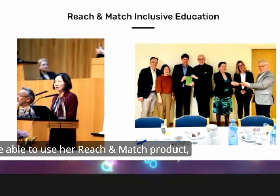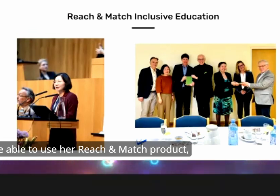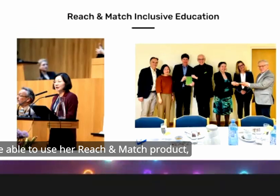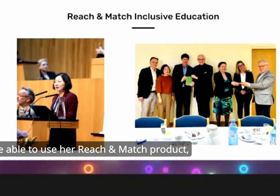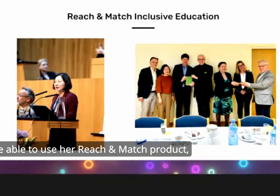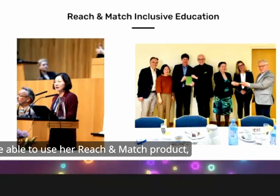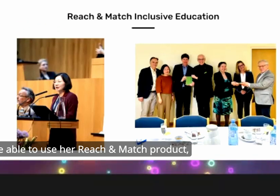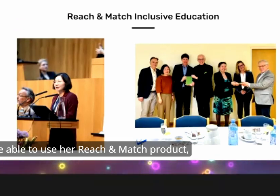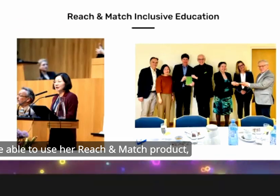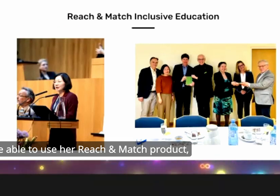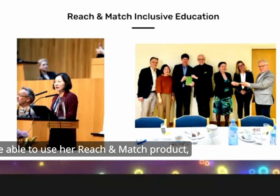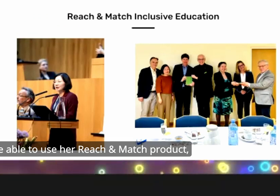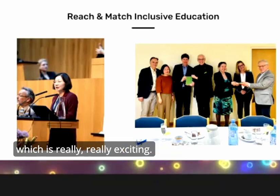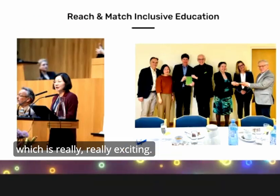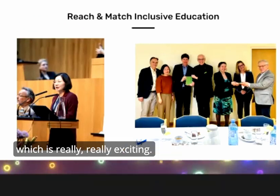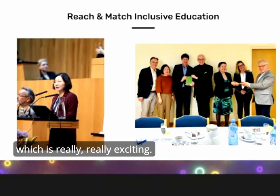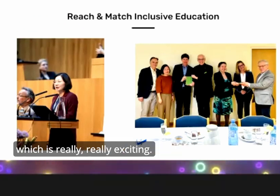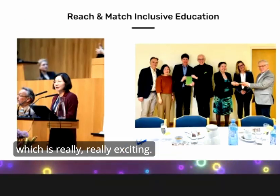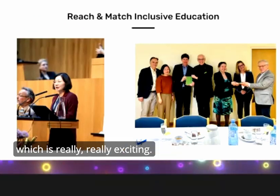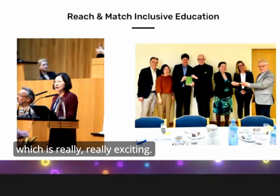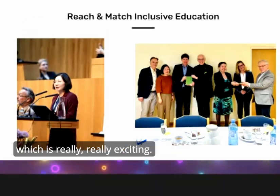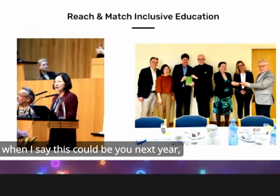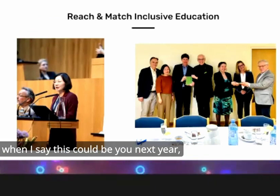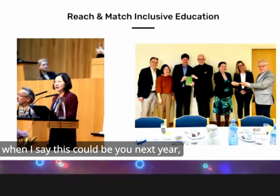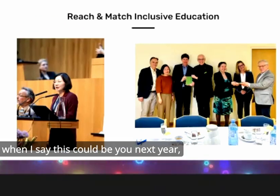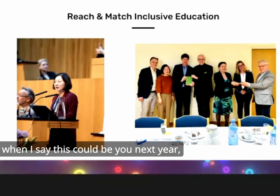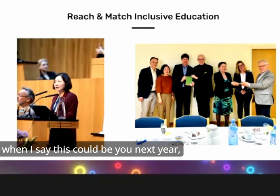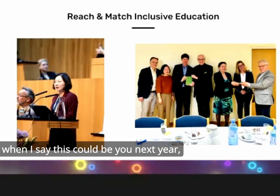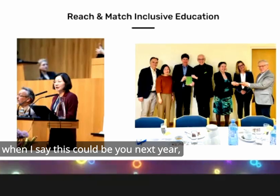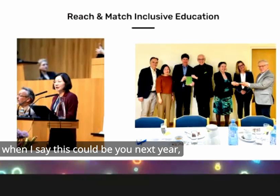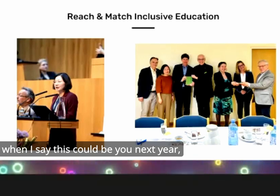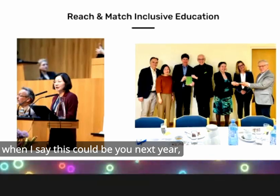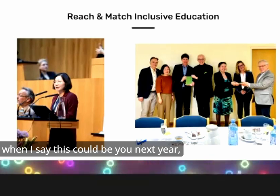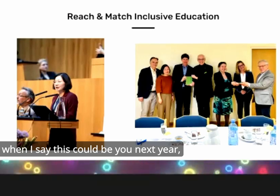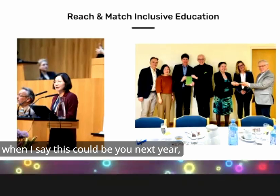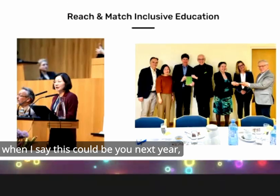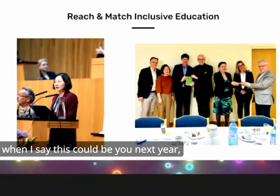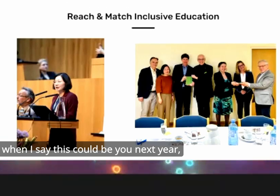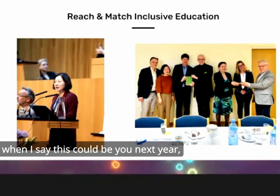her reach and match product which is really really exciting so when I say this could be you next year